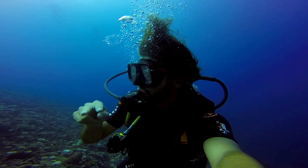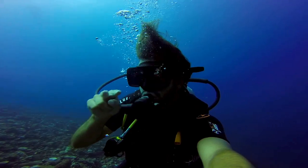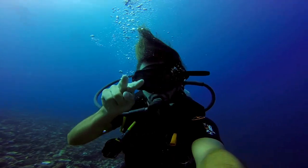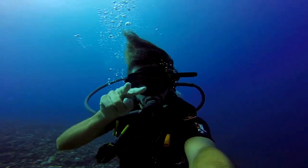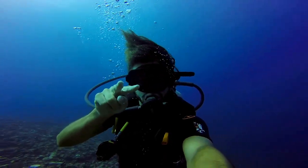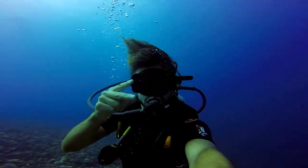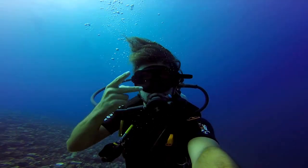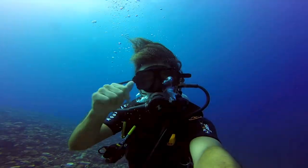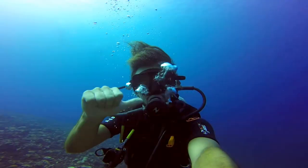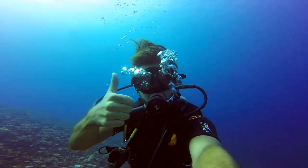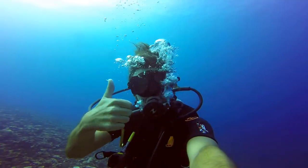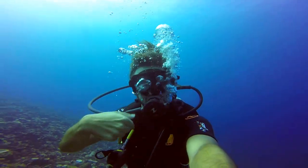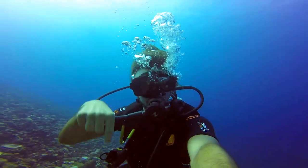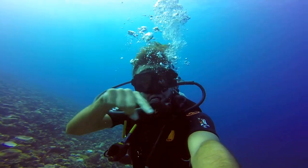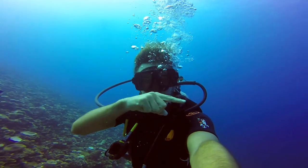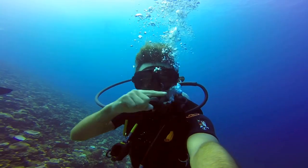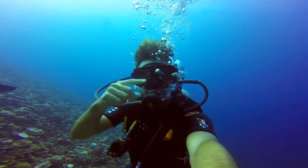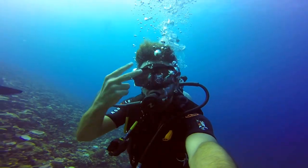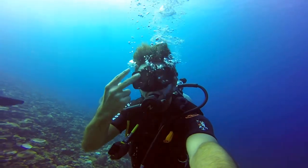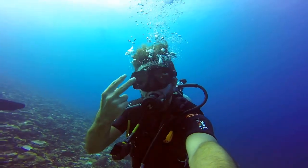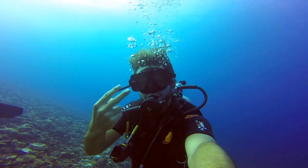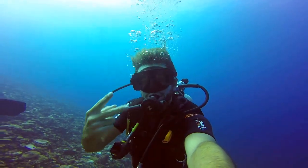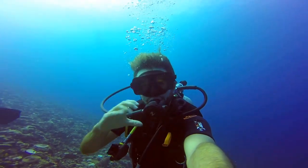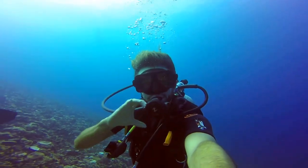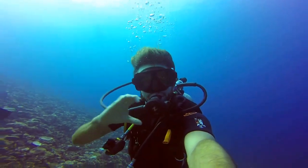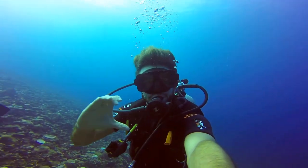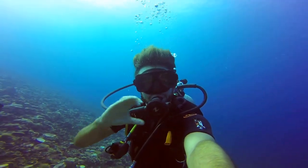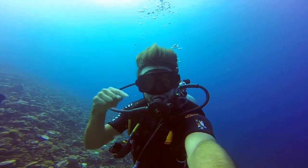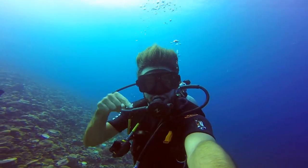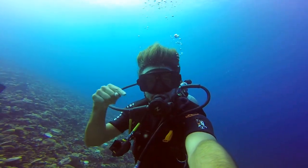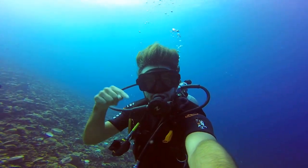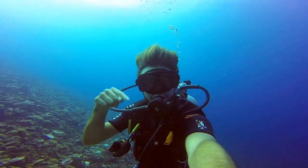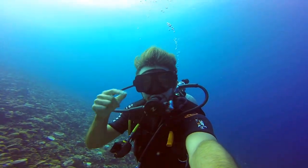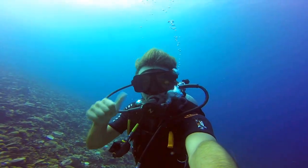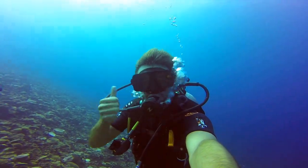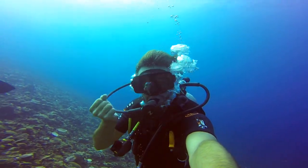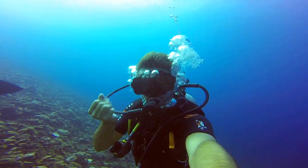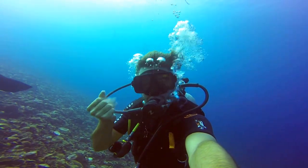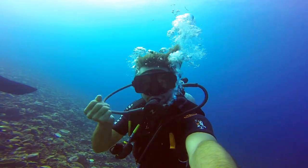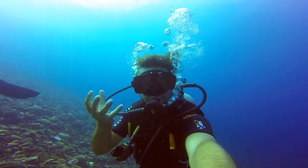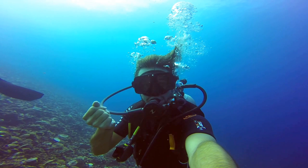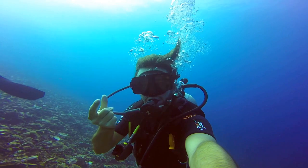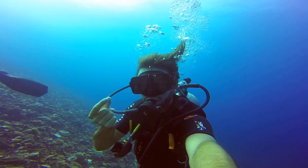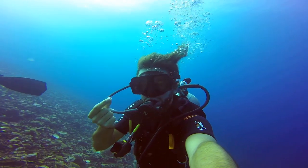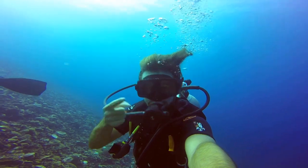Take a look and see how we communicate/sign underwater.